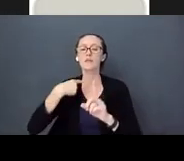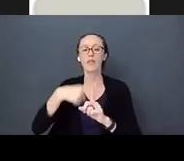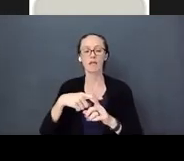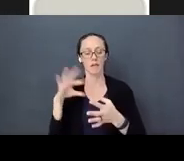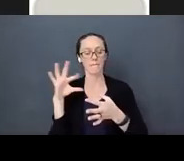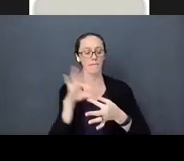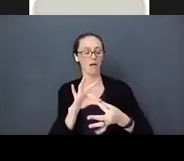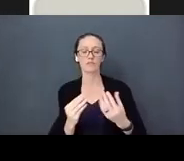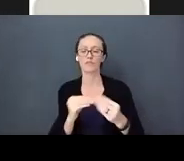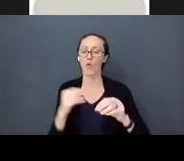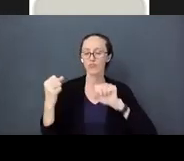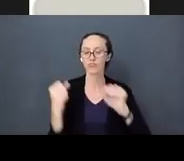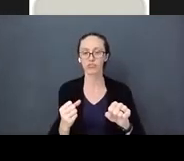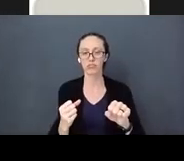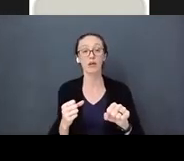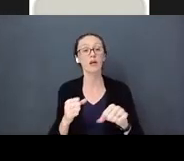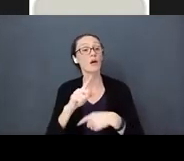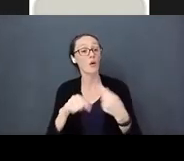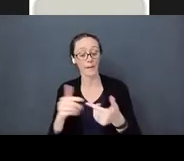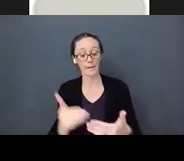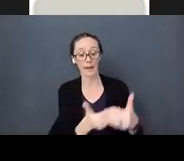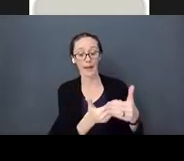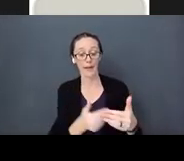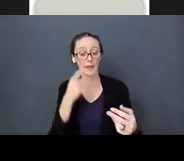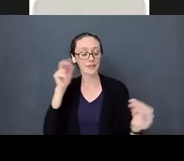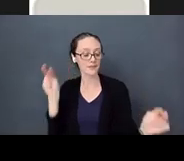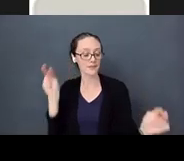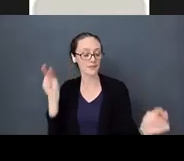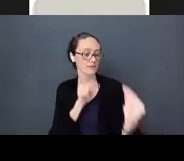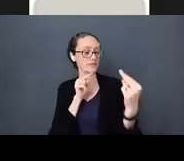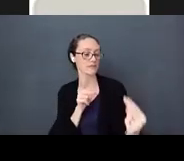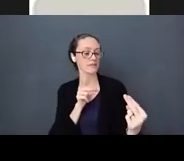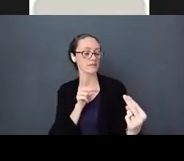your baby’s eyes – there’s something that happens when we look into someone’s eyes.